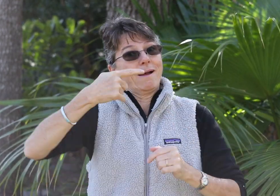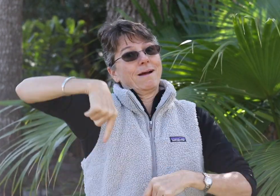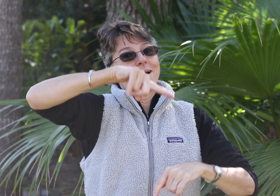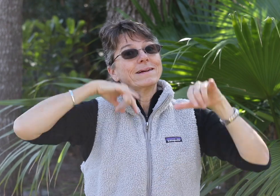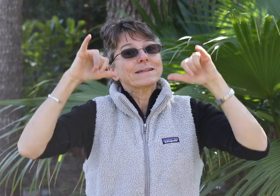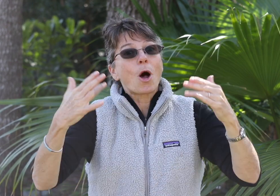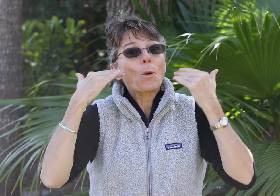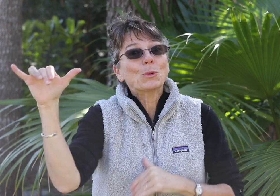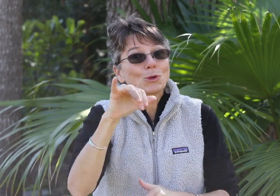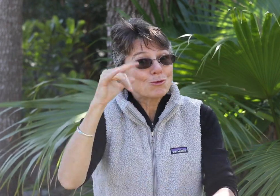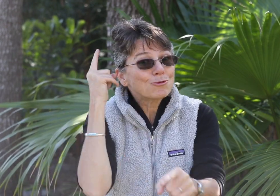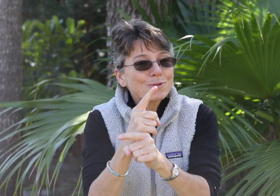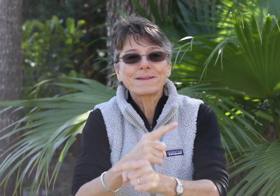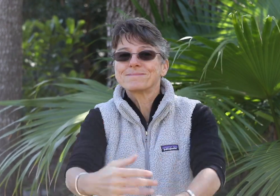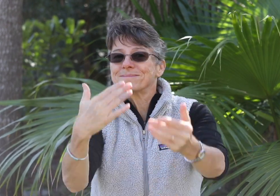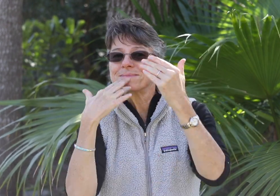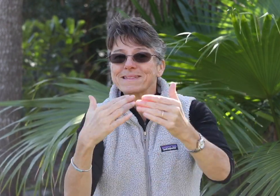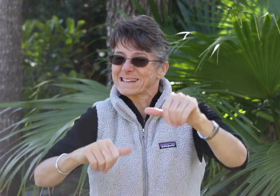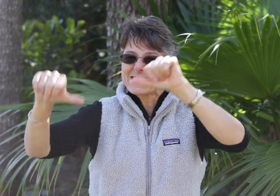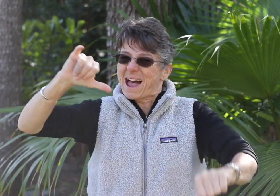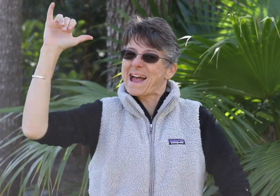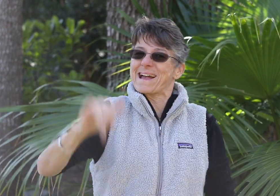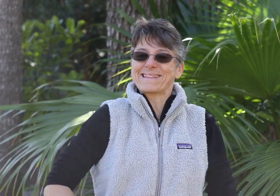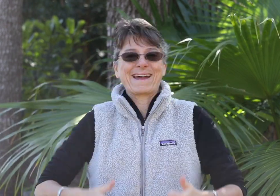Not only that, it will also help us stay cool. Right? Thank you!